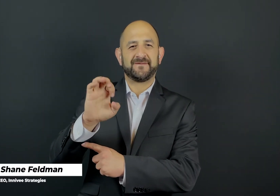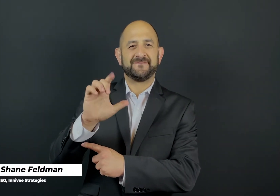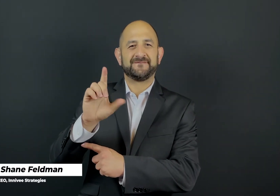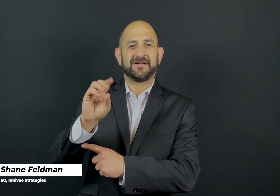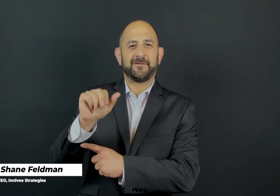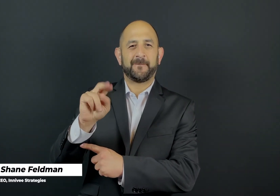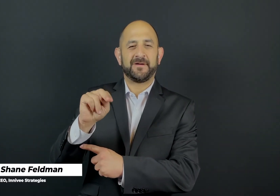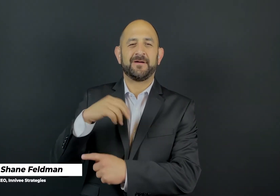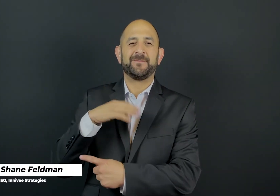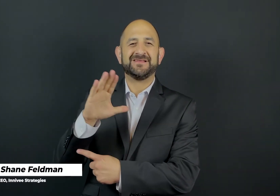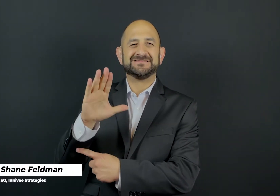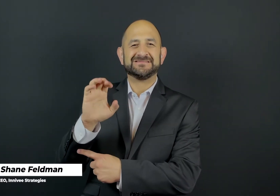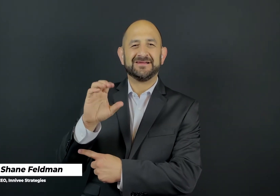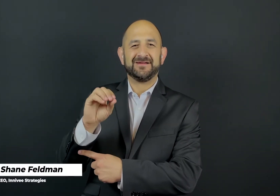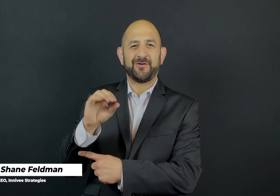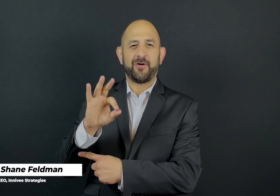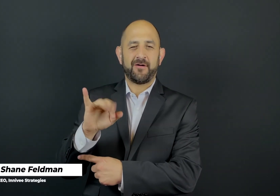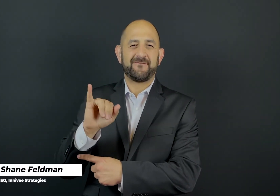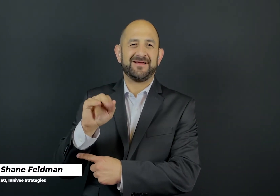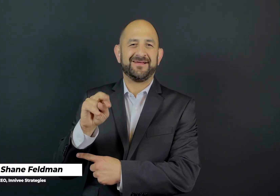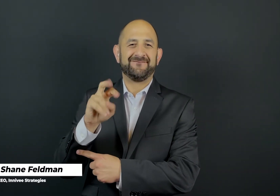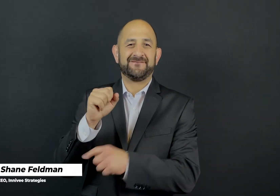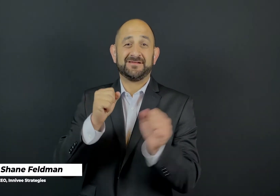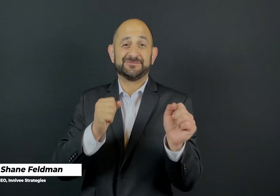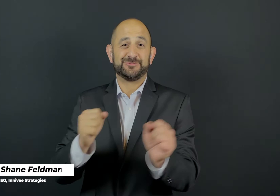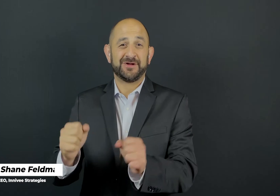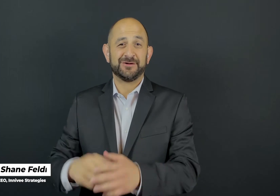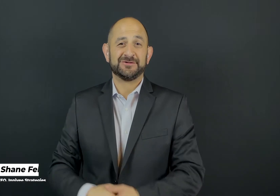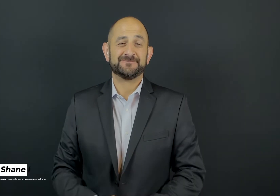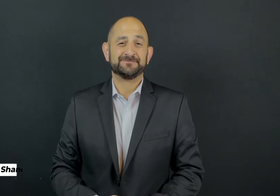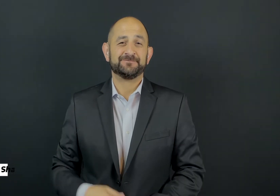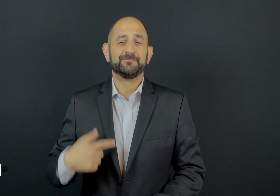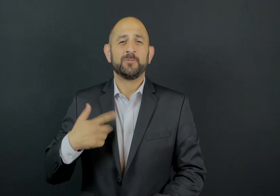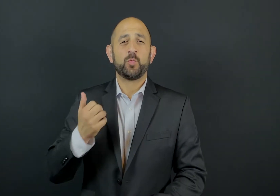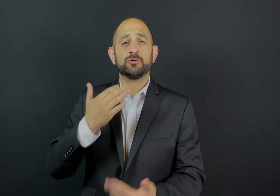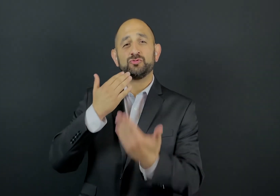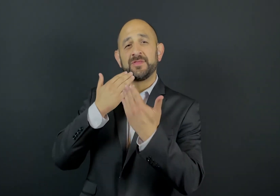Hello. My name is Shane Feldman CEO of Innivee Strategies.